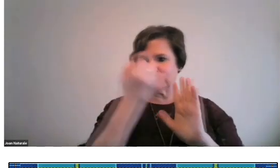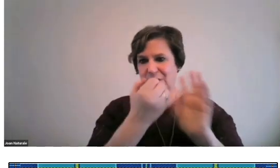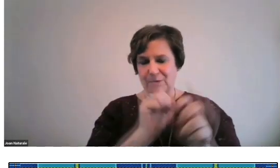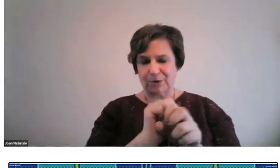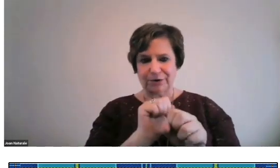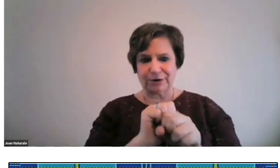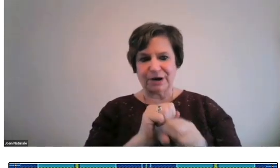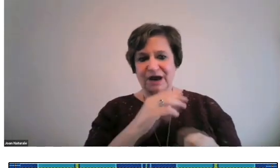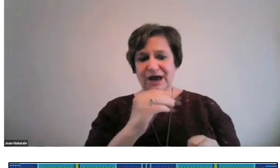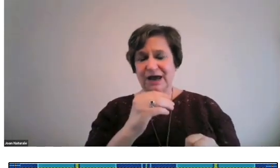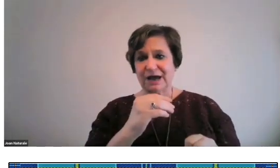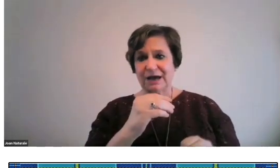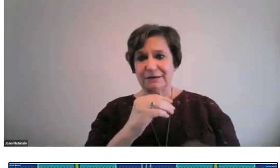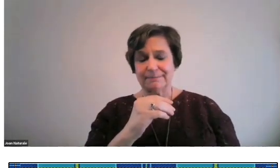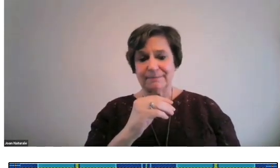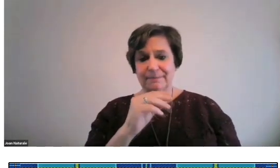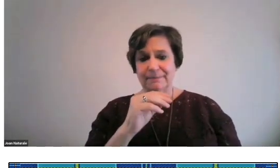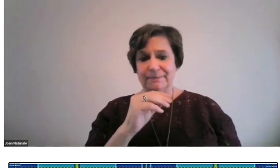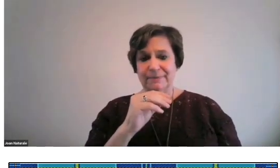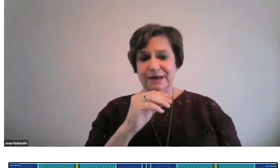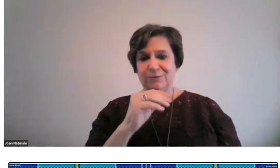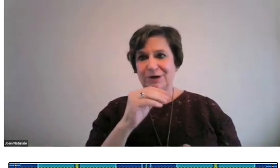Notice the hands motif in the artwork.